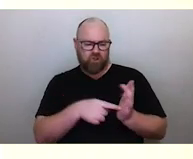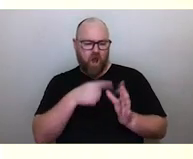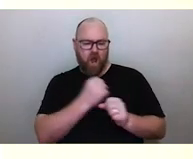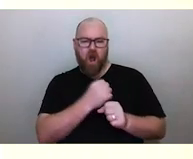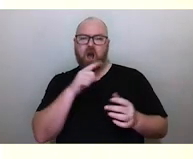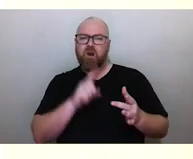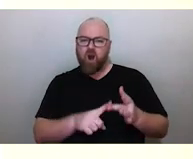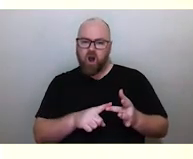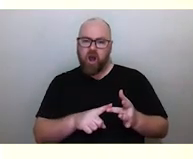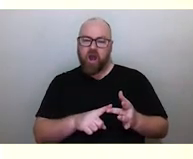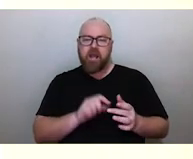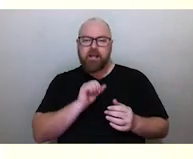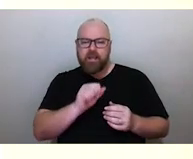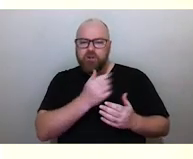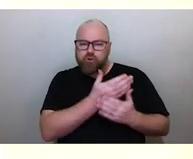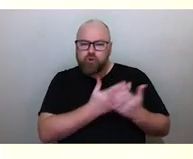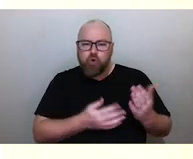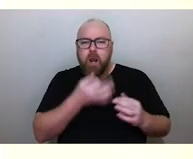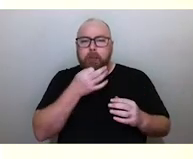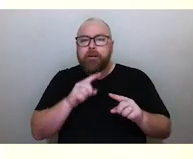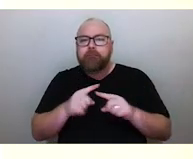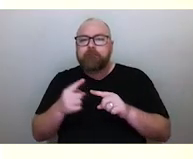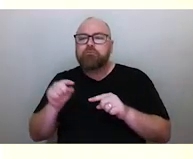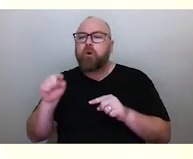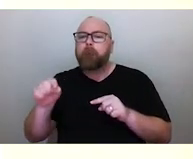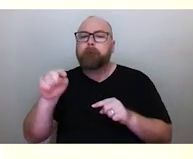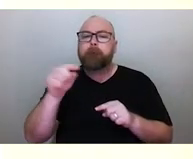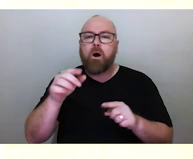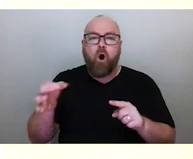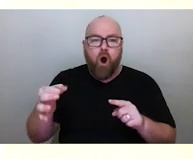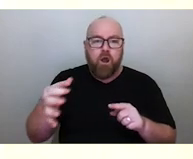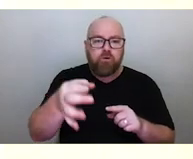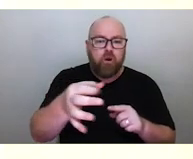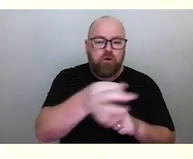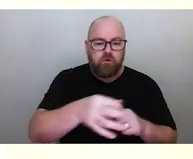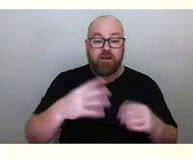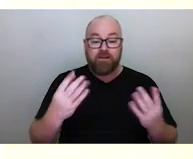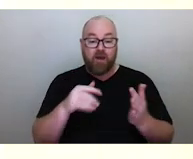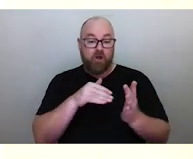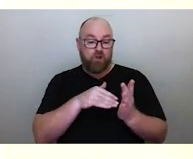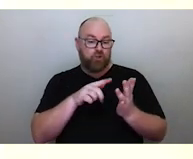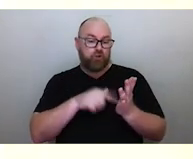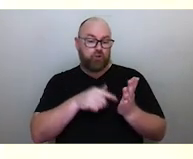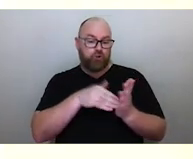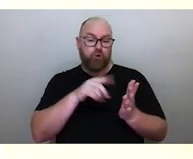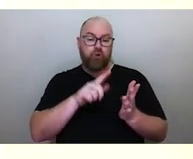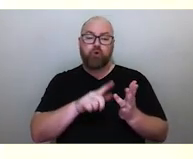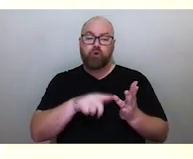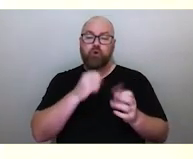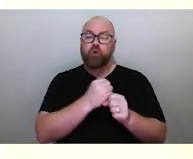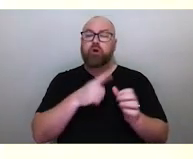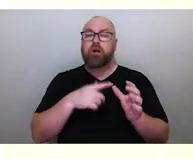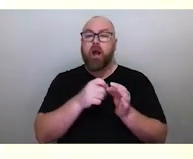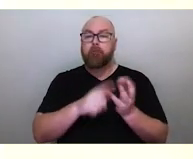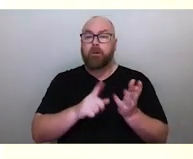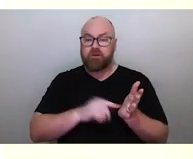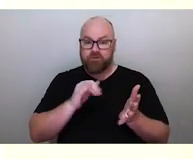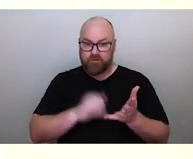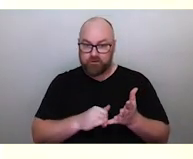a bit from Island Island, in the Western Torres Strait the crew were known as the (Zoogabuls), which is where the name (Zoogagal Mobye) comes from that